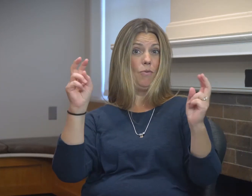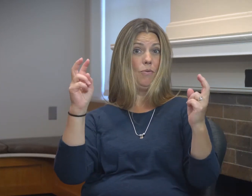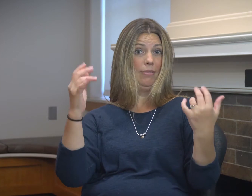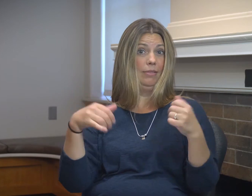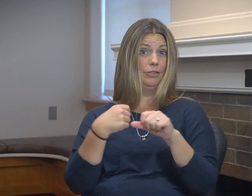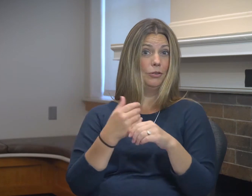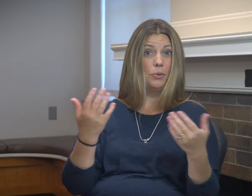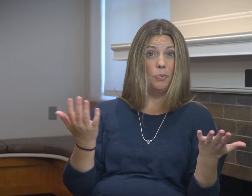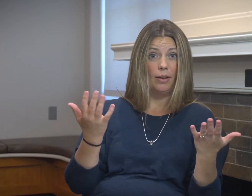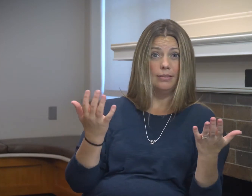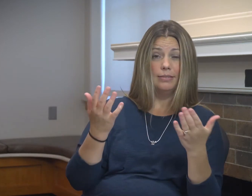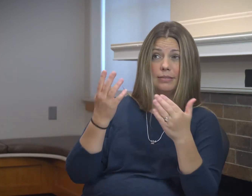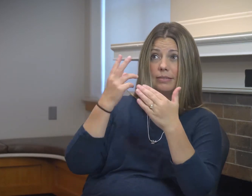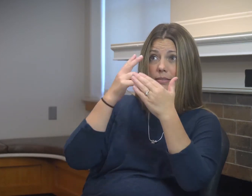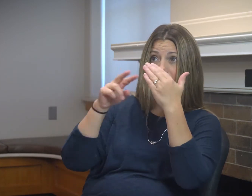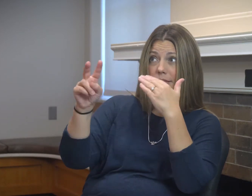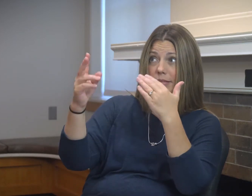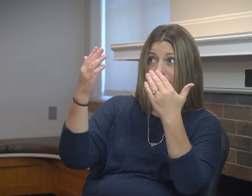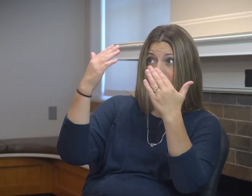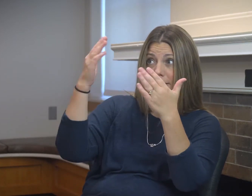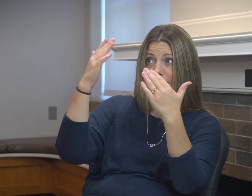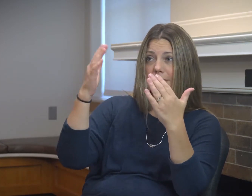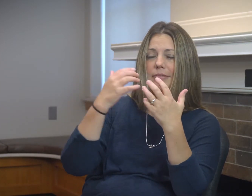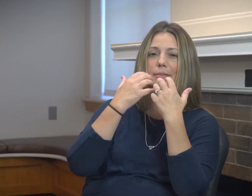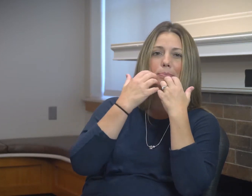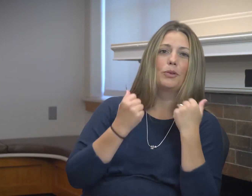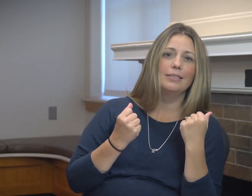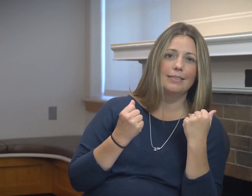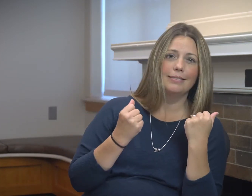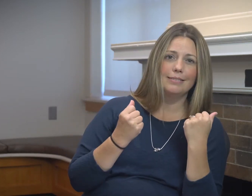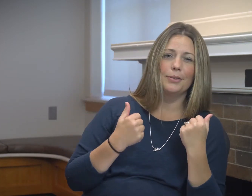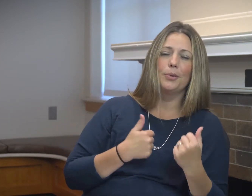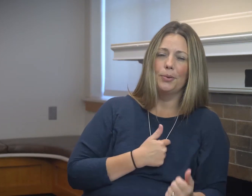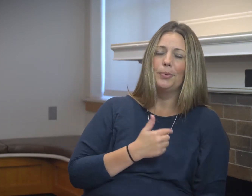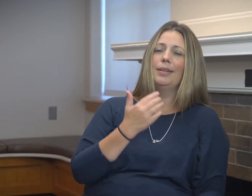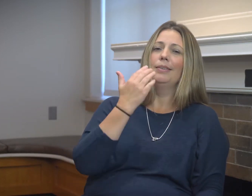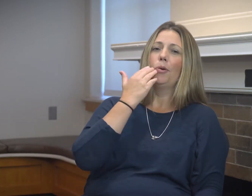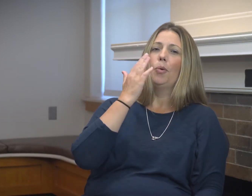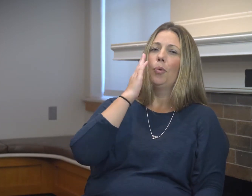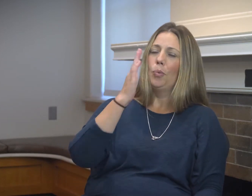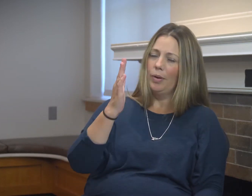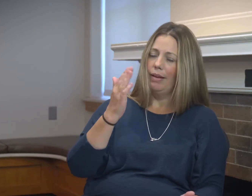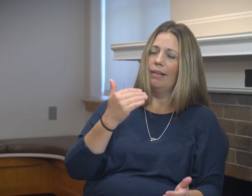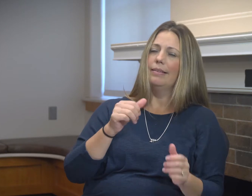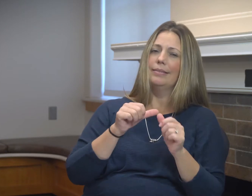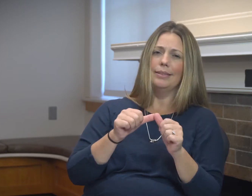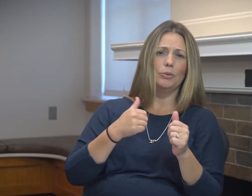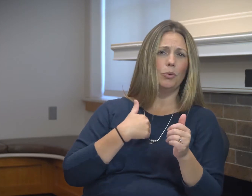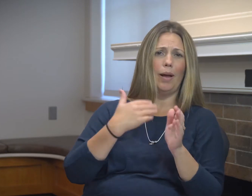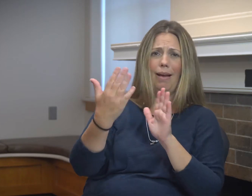And we've decided that our motto this year is what? "To embrace the unknown."